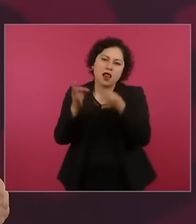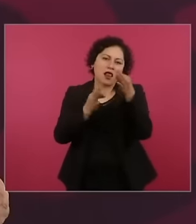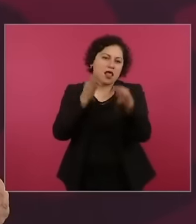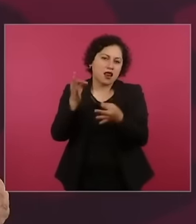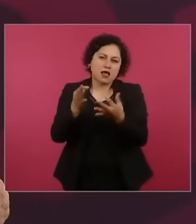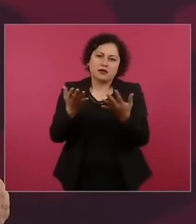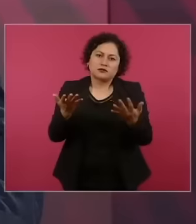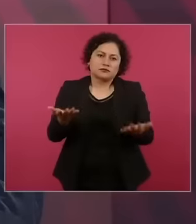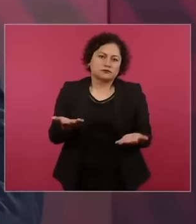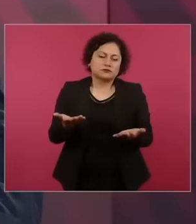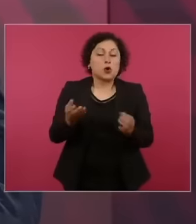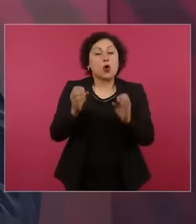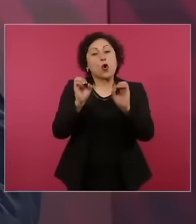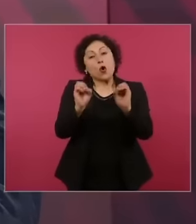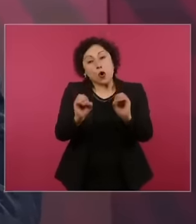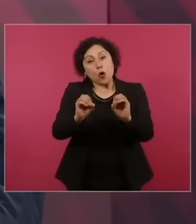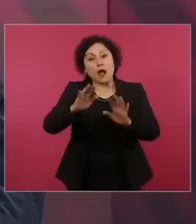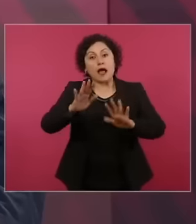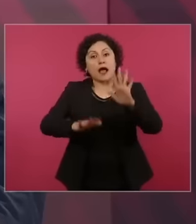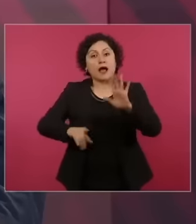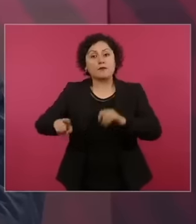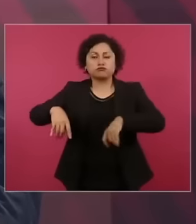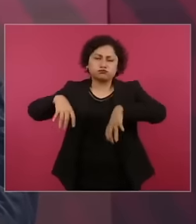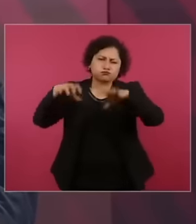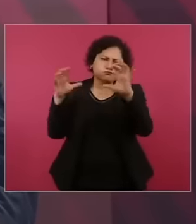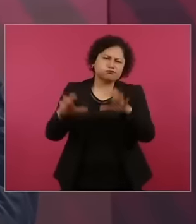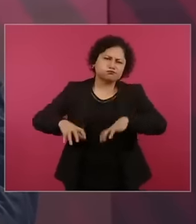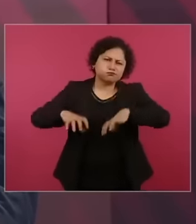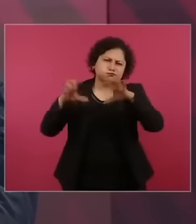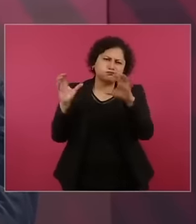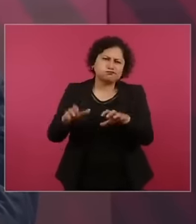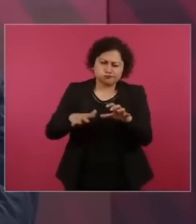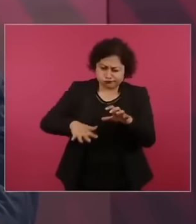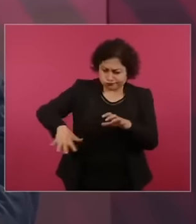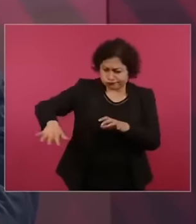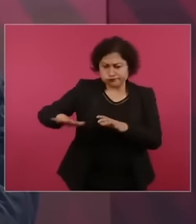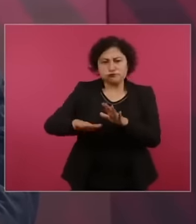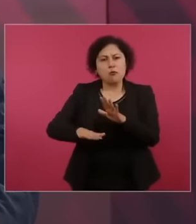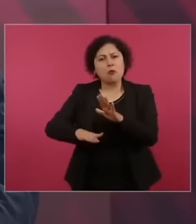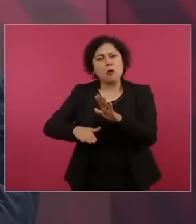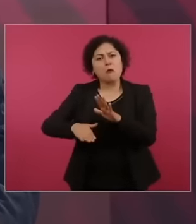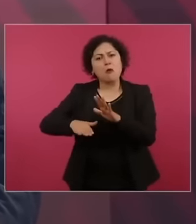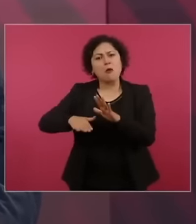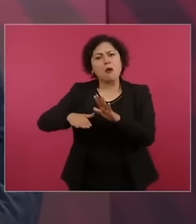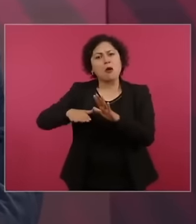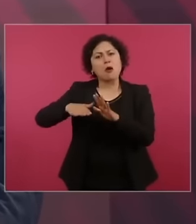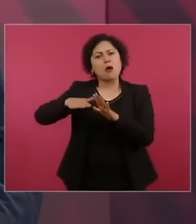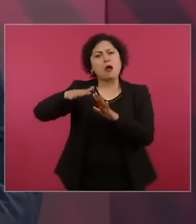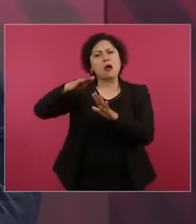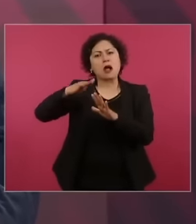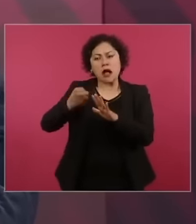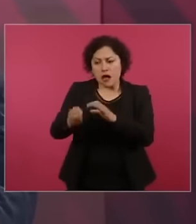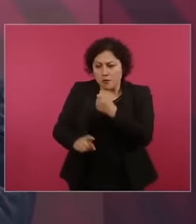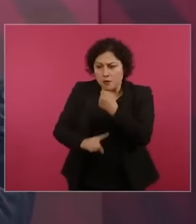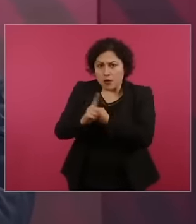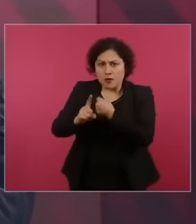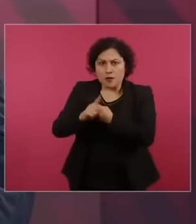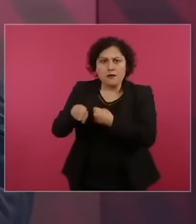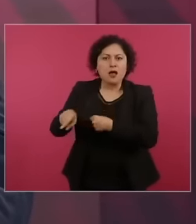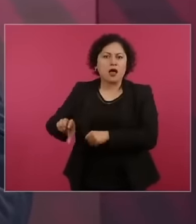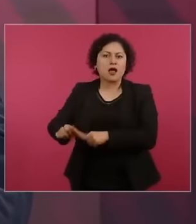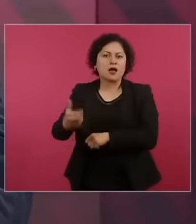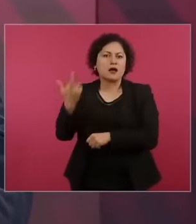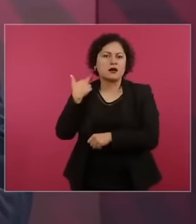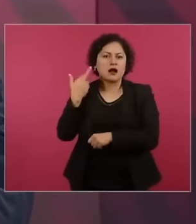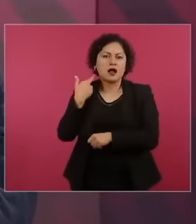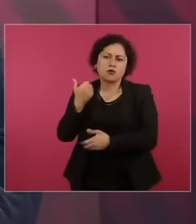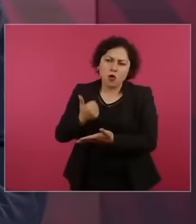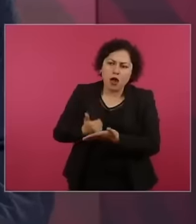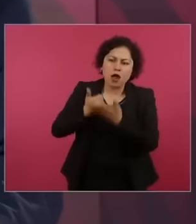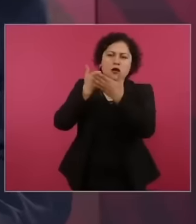floods, these are all the problems. that were presented